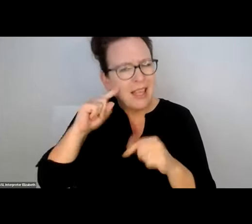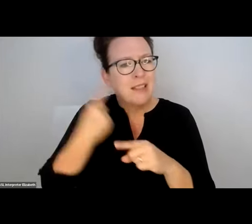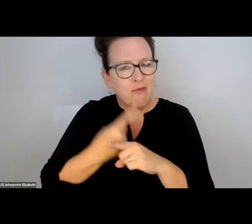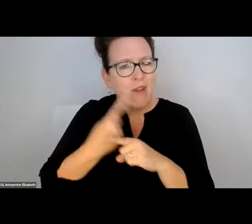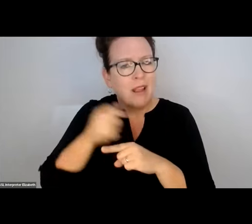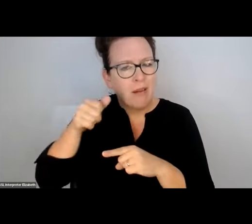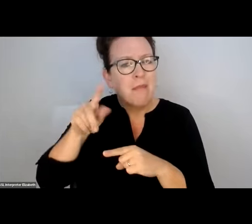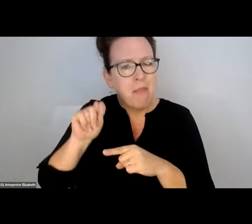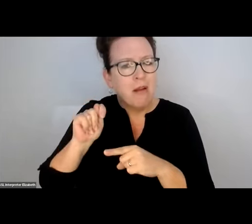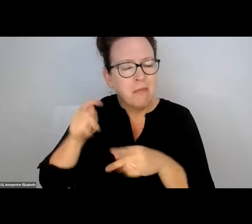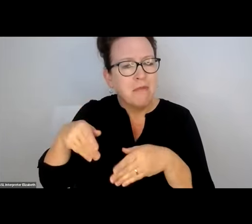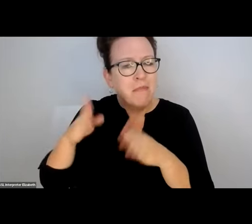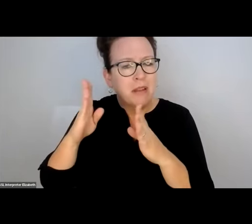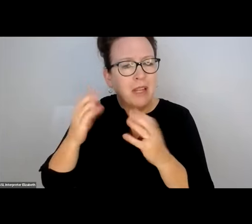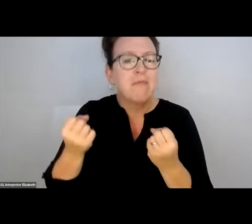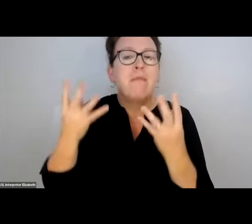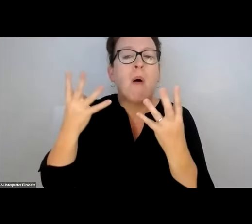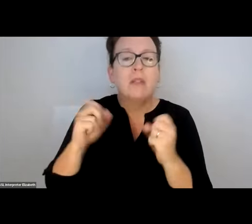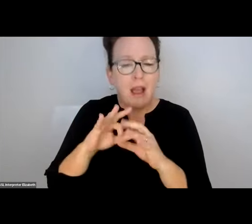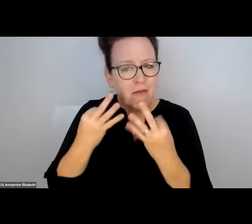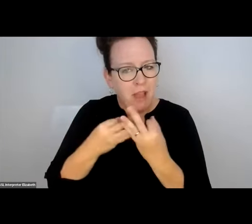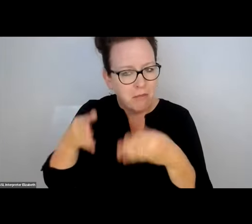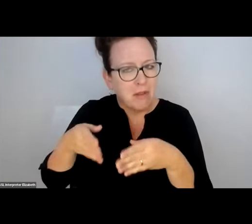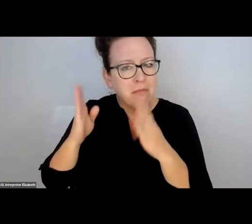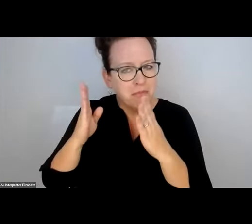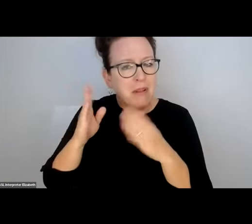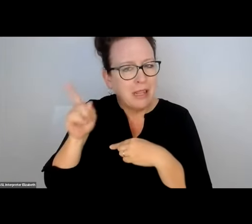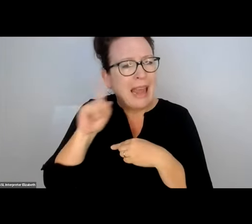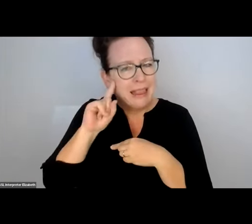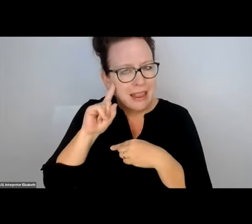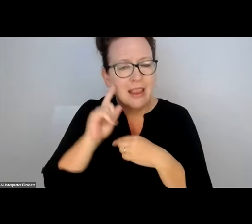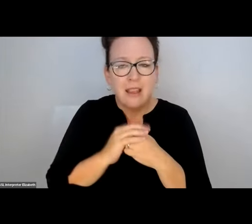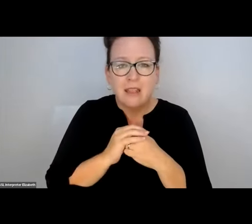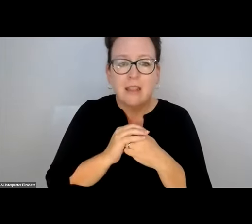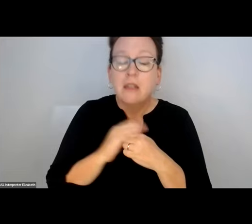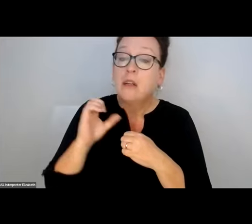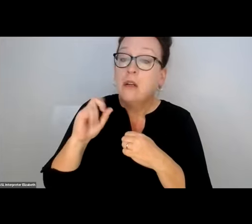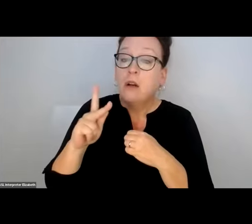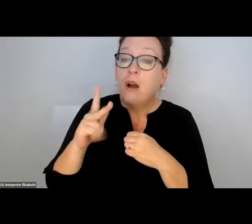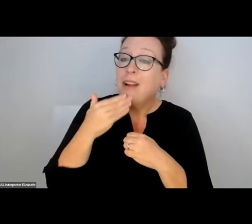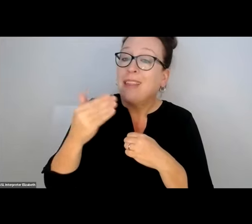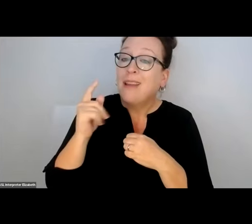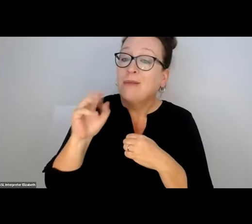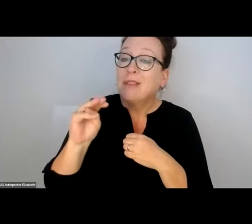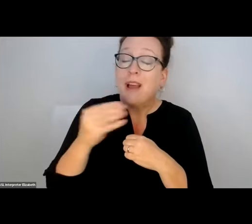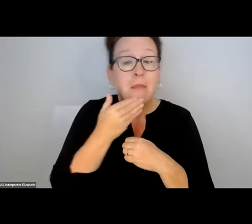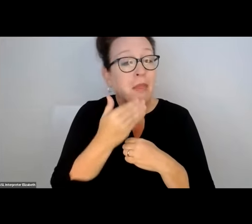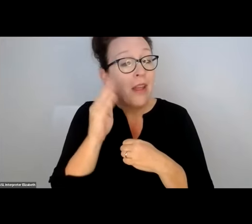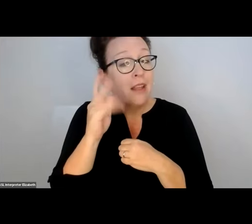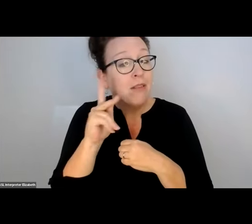NOT A SENIOR COMPLEX. I THINK IT IS A REGULAR APARTMENT. MULTIFAMILY APARTMENT BUILDING, I BELIEVE.